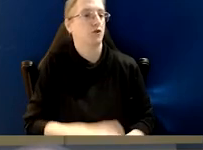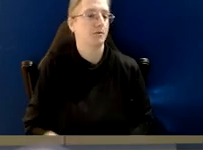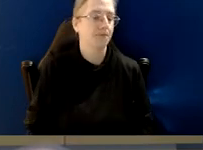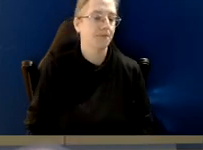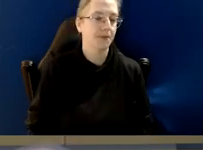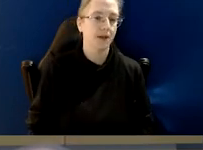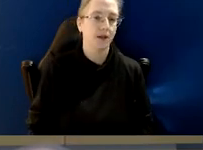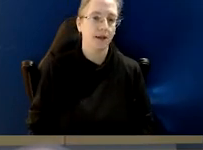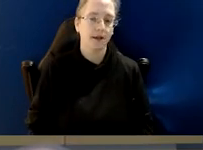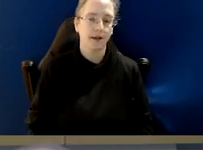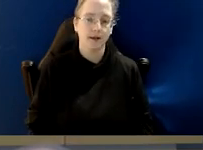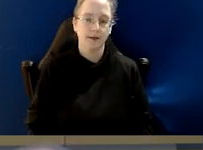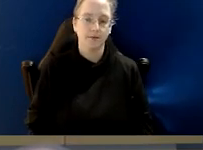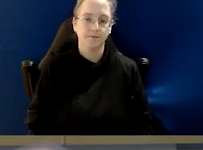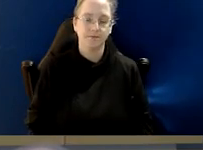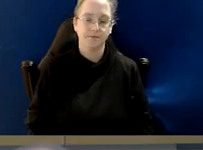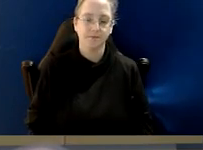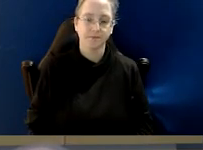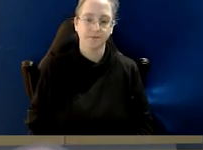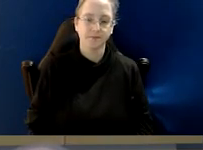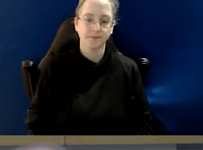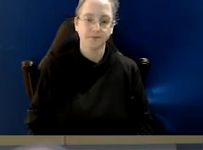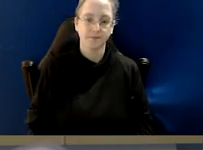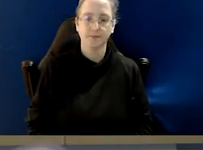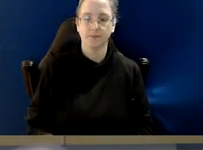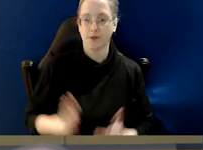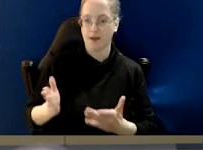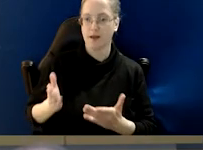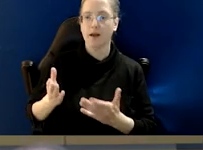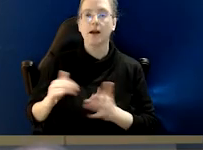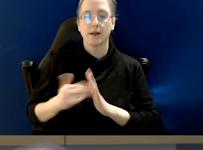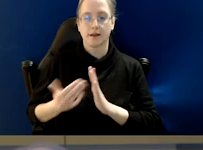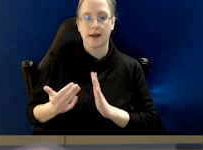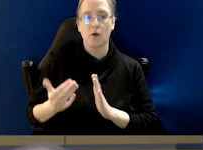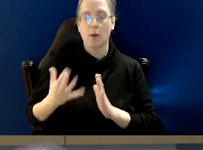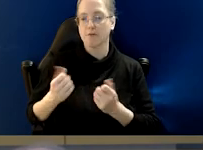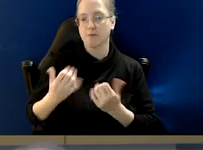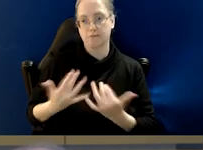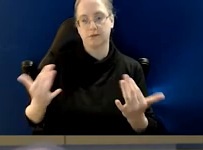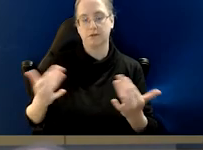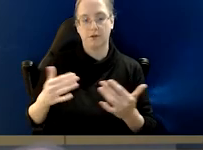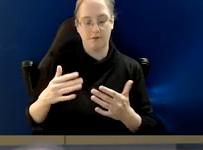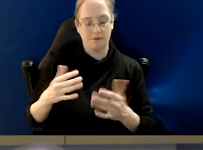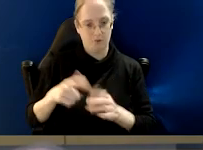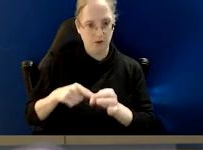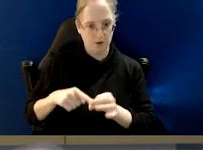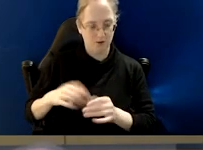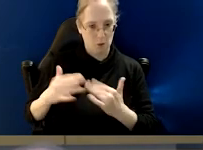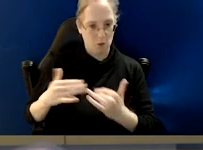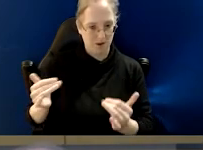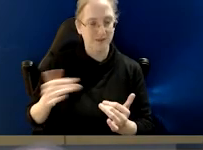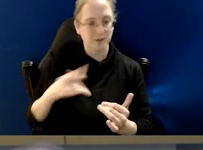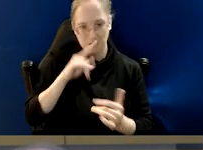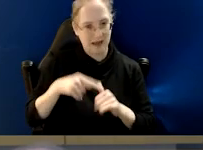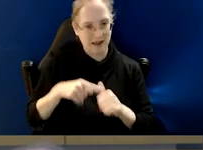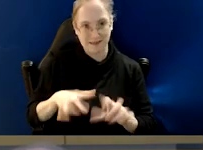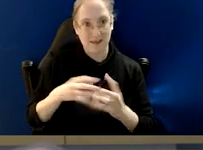So I'm going to turn now to, we've had a number of questions that people in the audience have sent into us. So we're not gonna be able to do all of them,